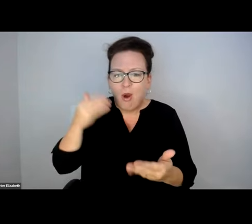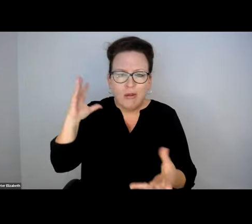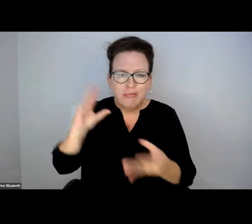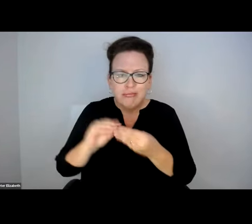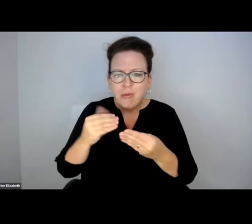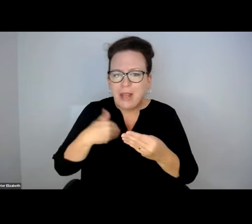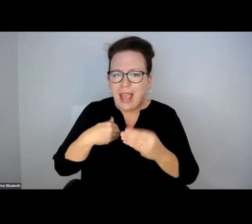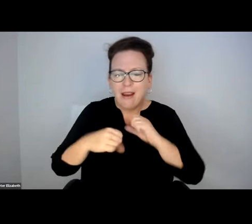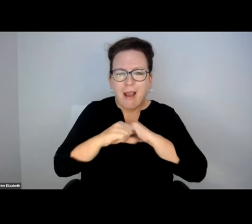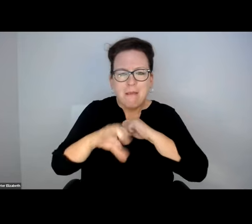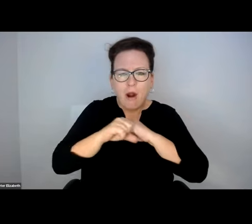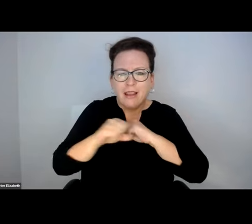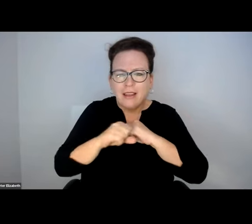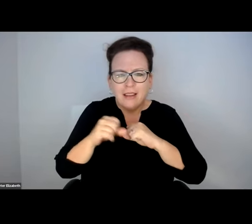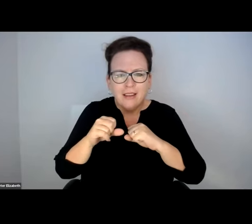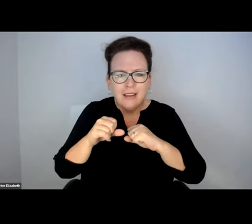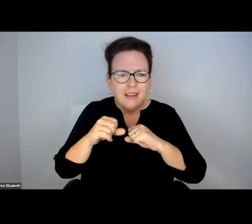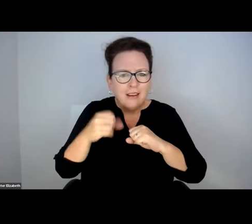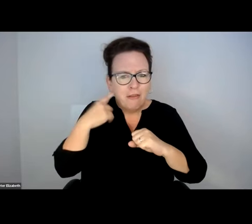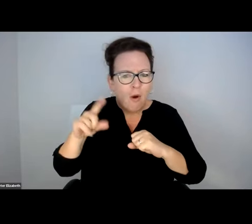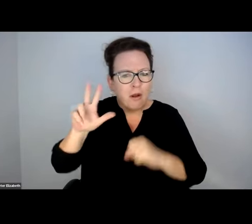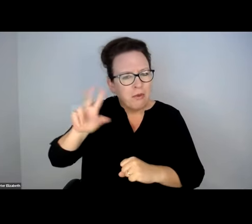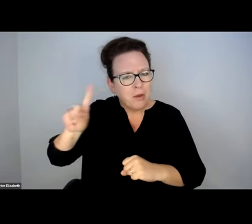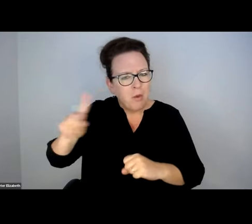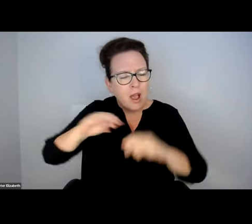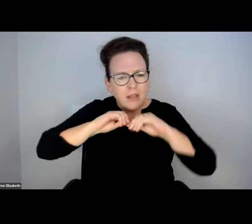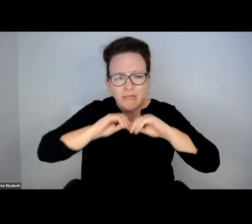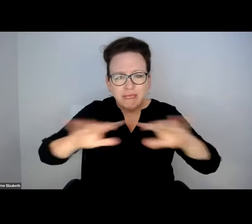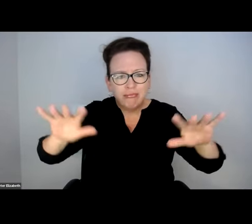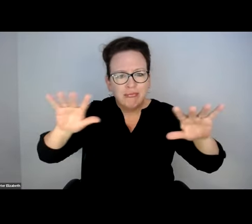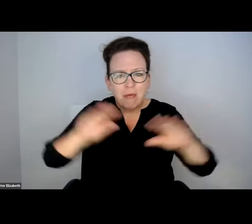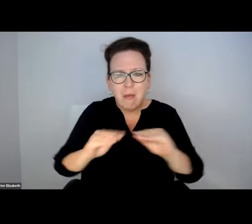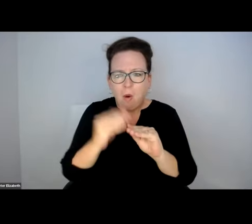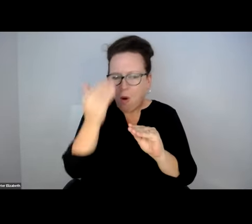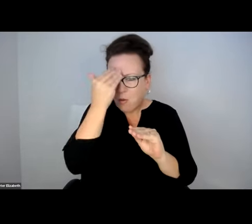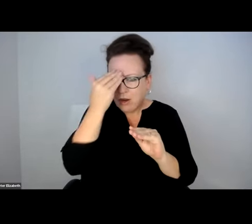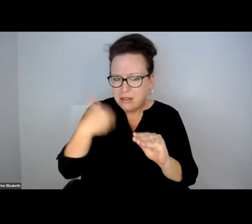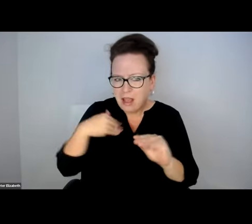A . IS THERE A MARKETING CAMPAIGN SURROUNDING 311 TO GET